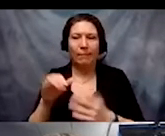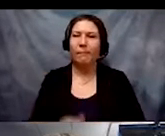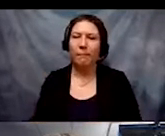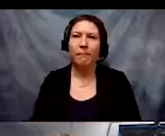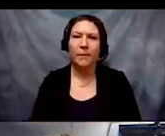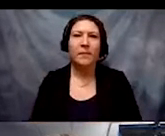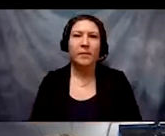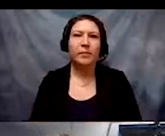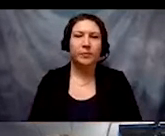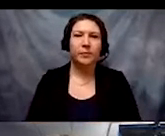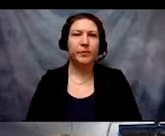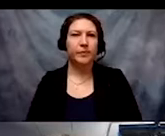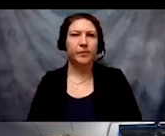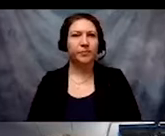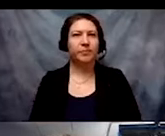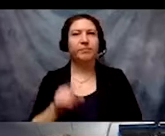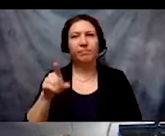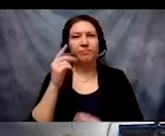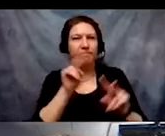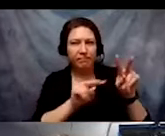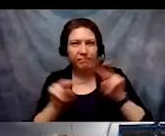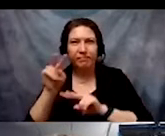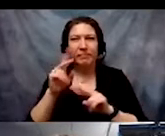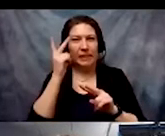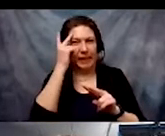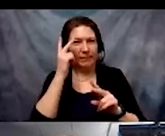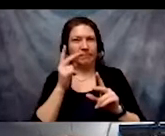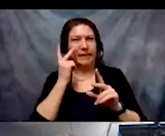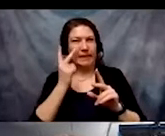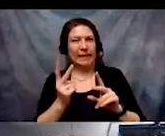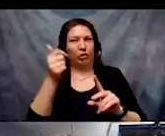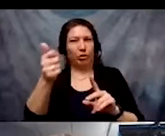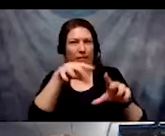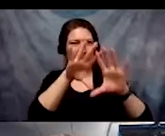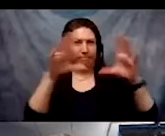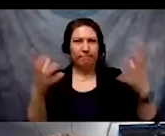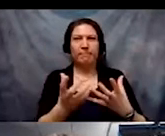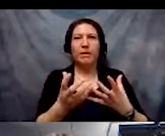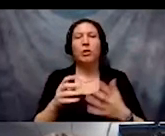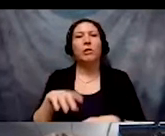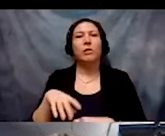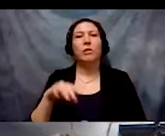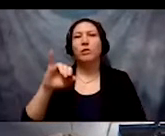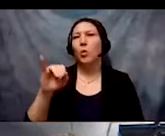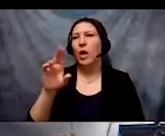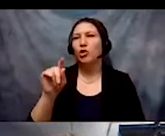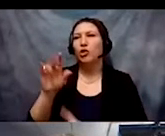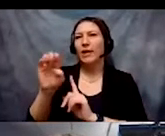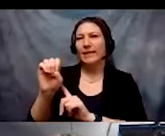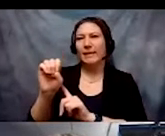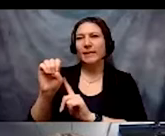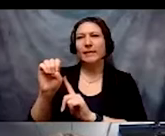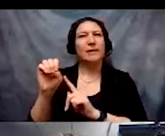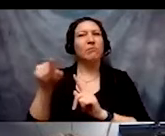So we want you to think about justice in this way and not silo one justice movement far